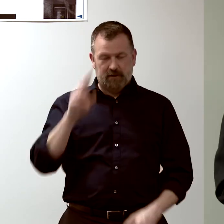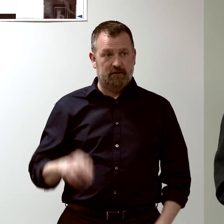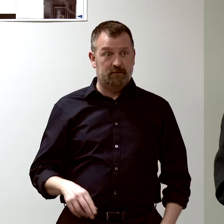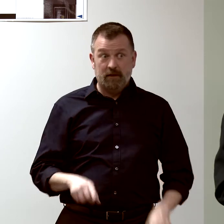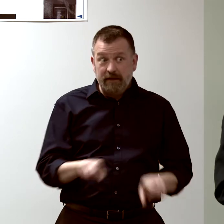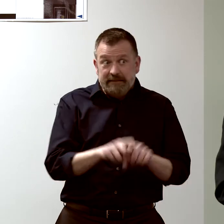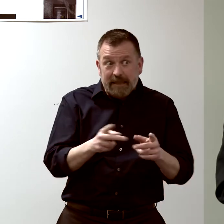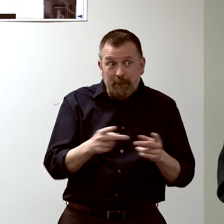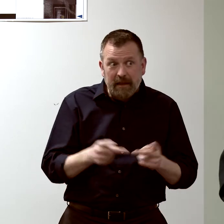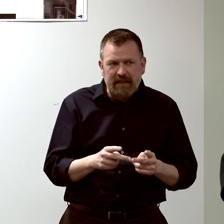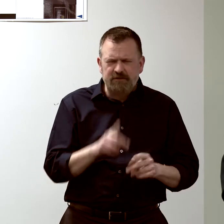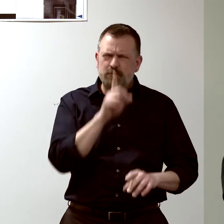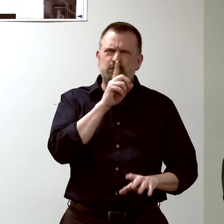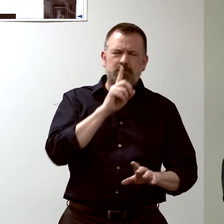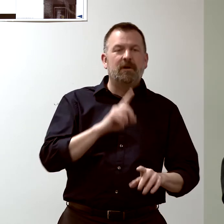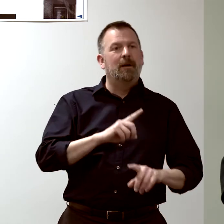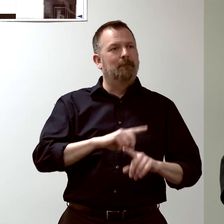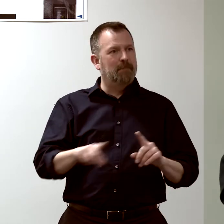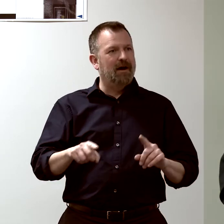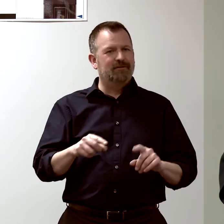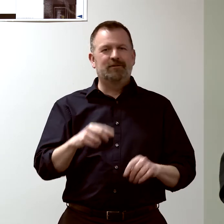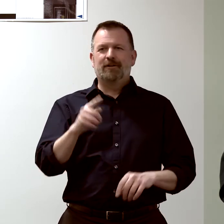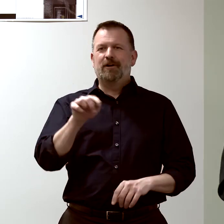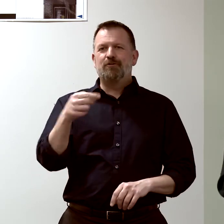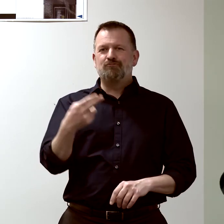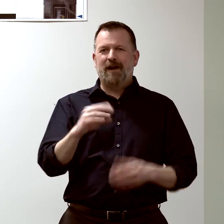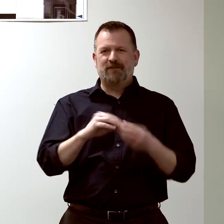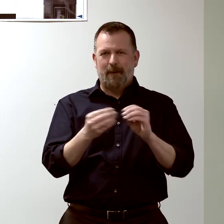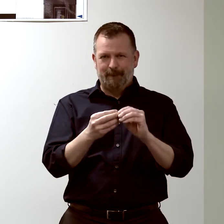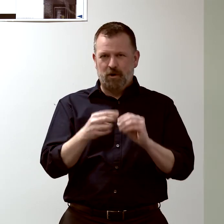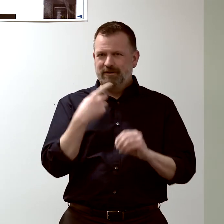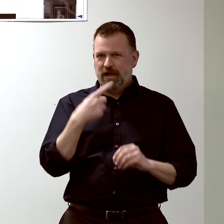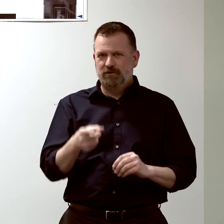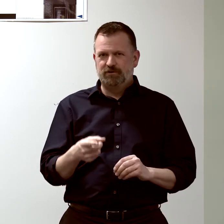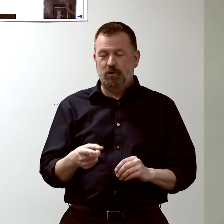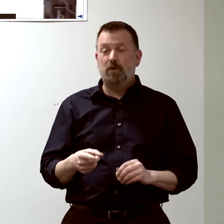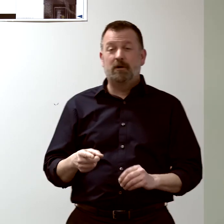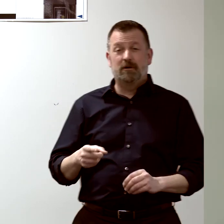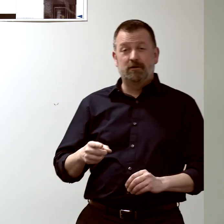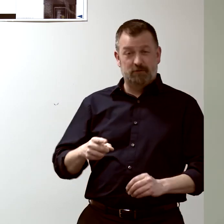It doesn't have to be the same place. The number under the graph tells you how many people